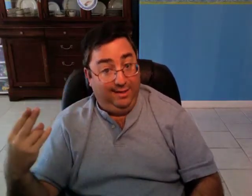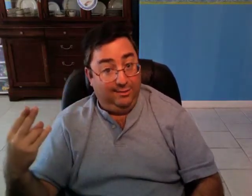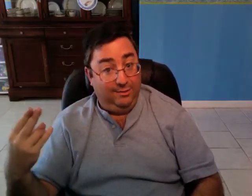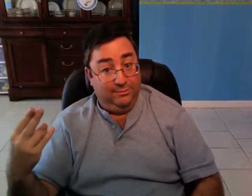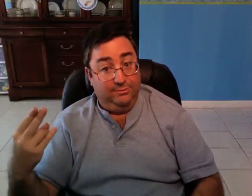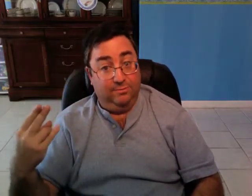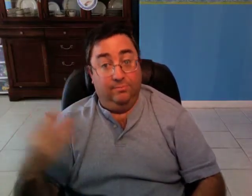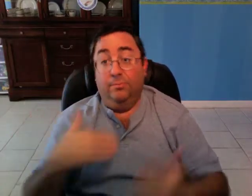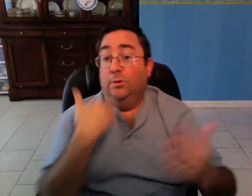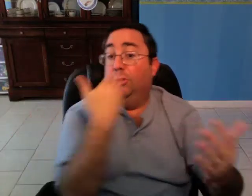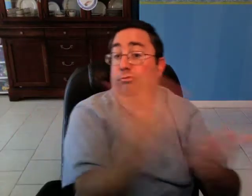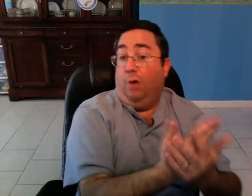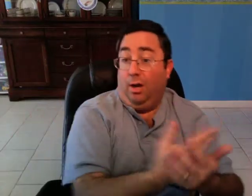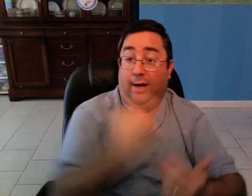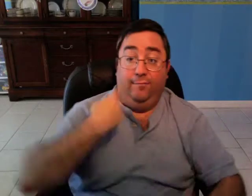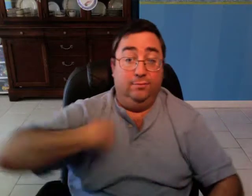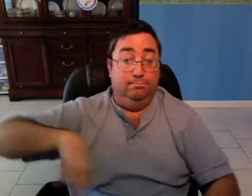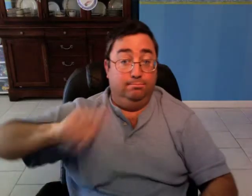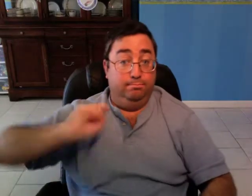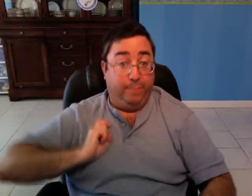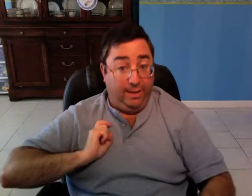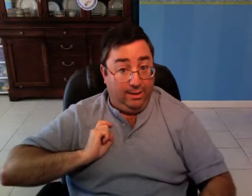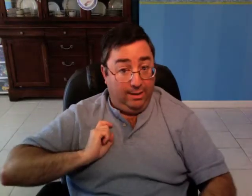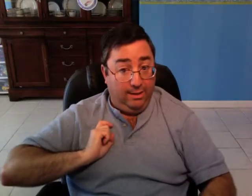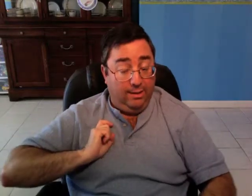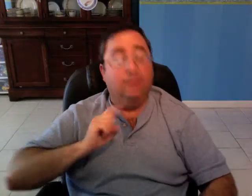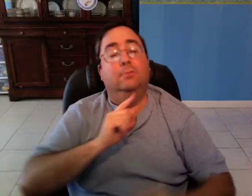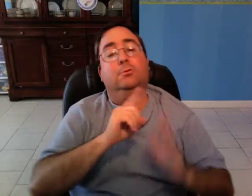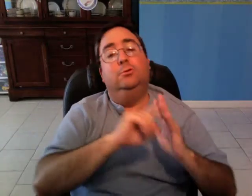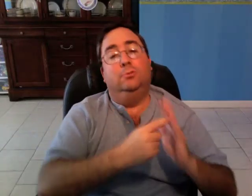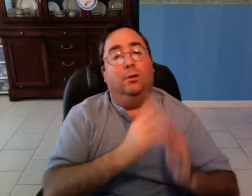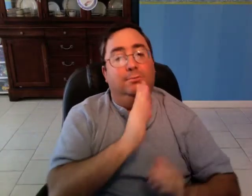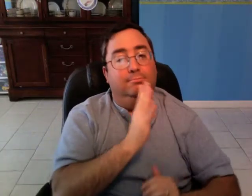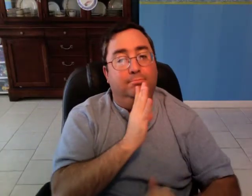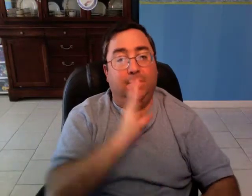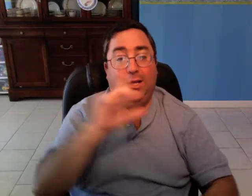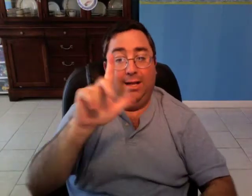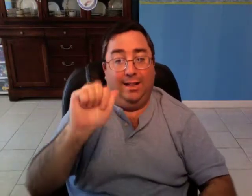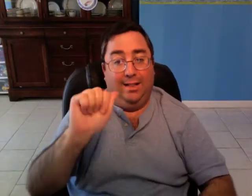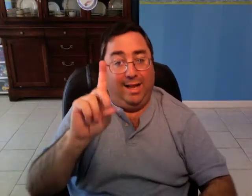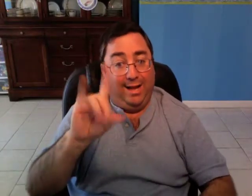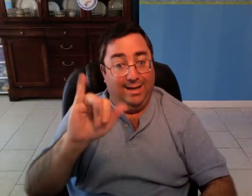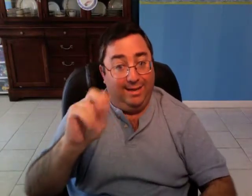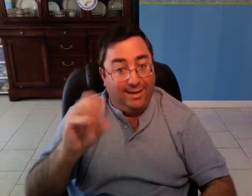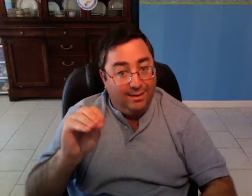When they arrived in Spain, they started speaking Ladino.